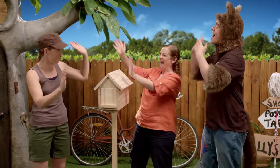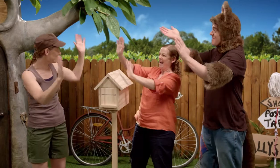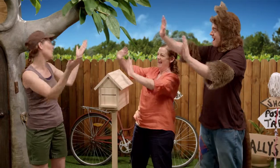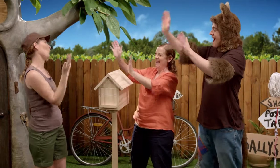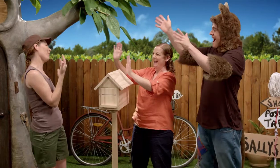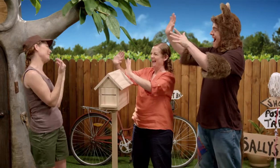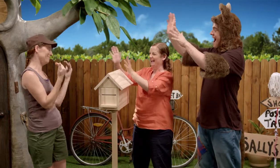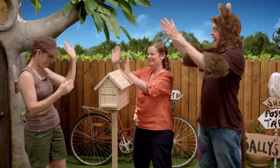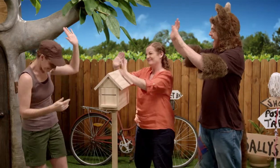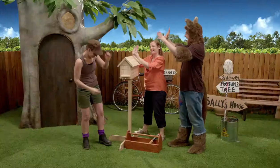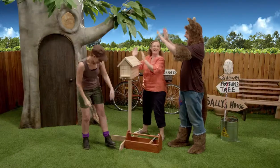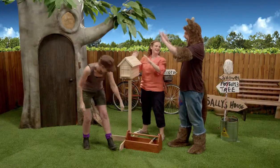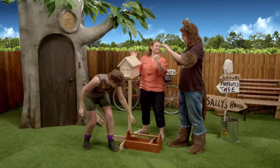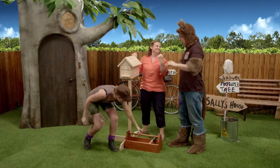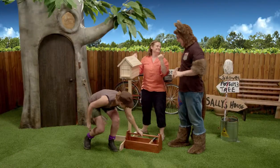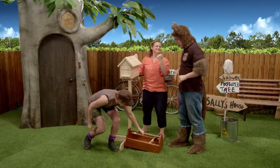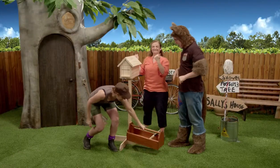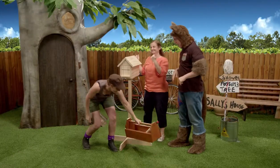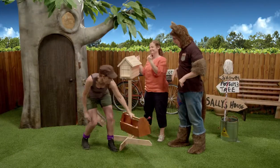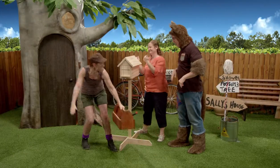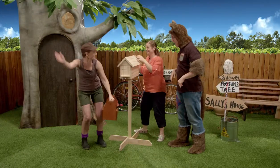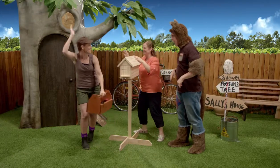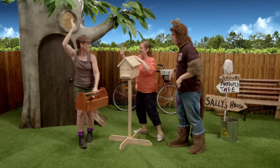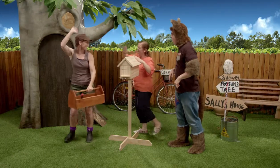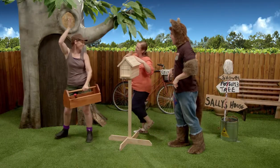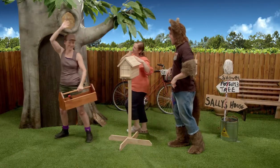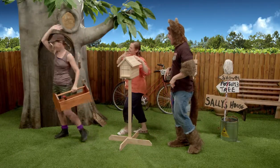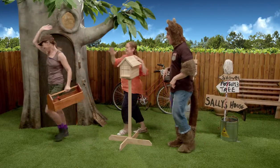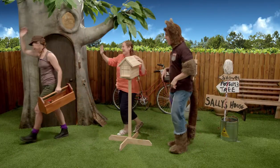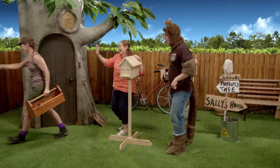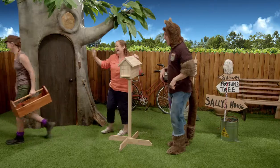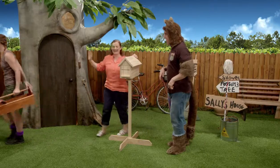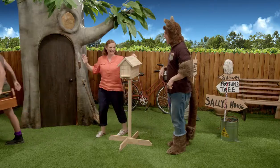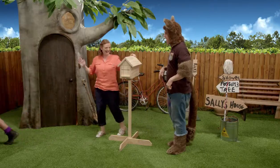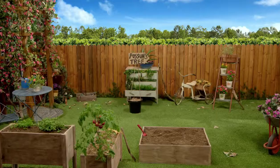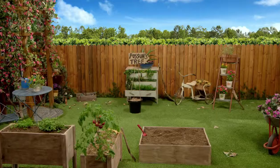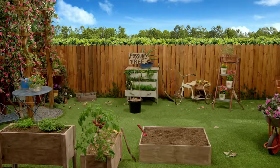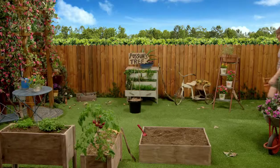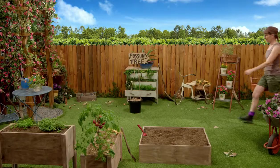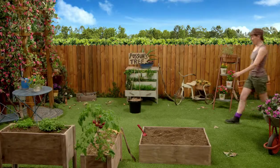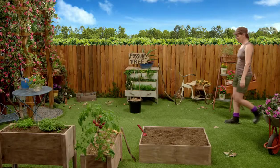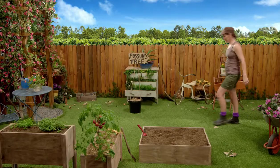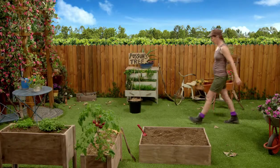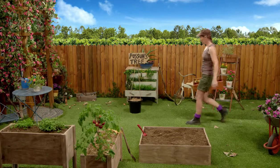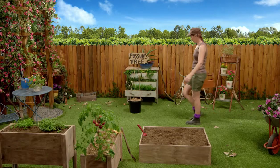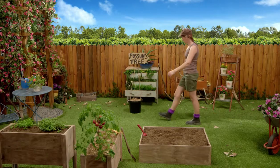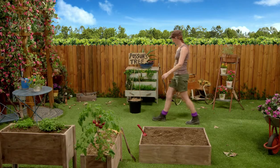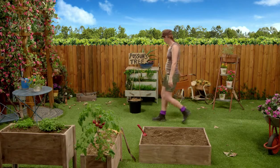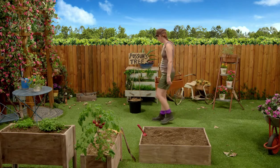Bye, thanks Amanda! Bye, bye. Bye. Bye, thank you. Bye.